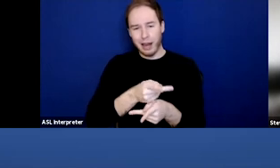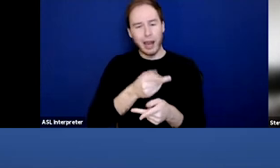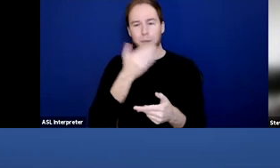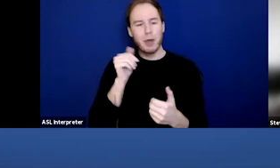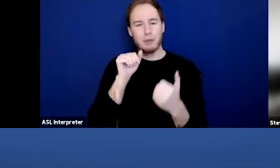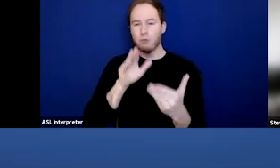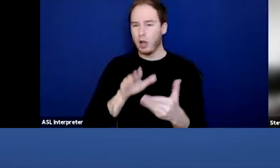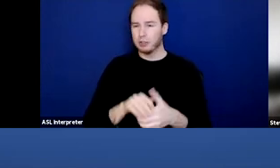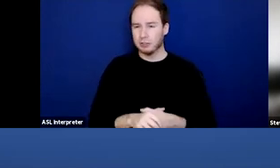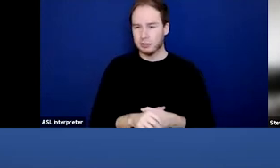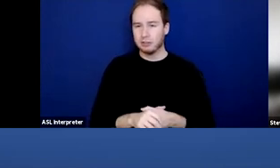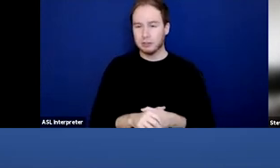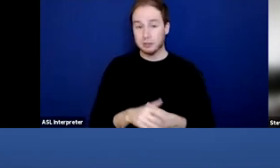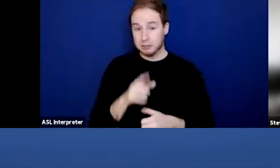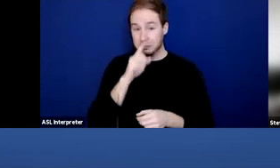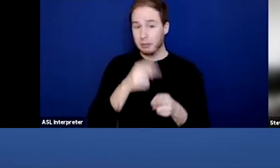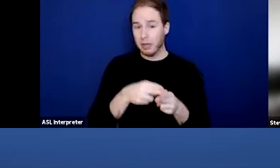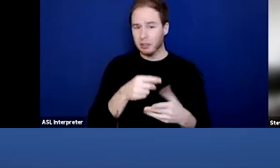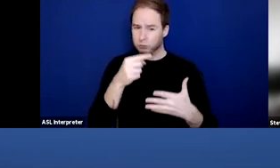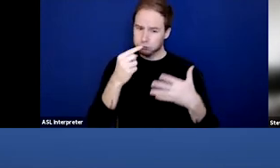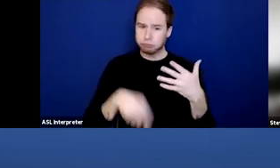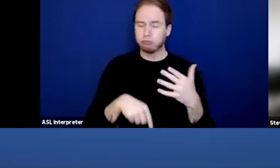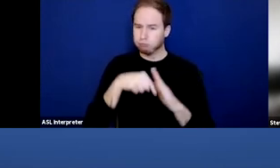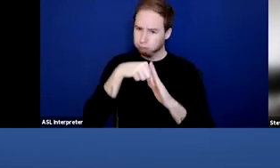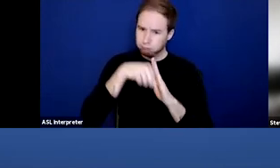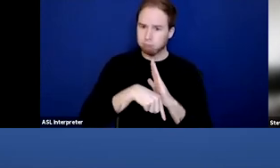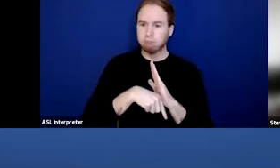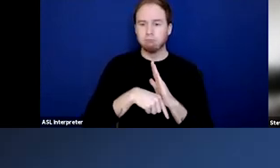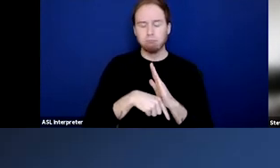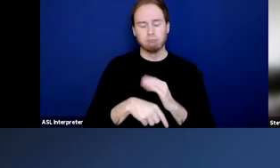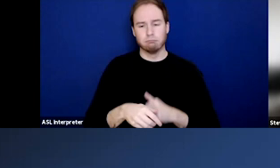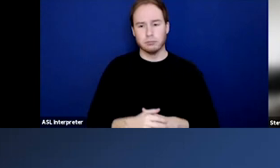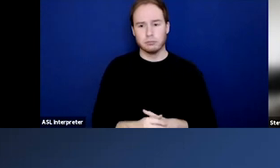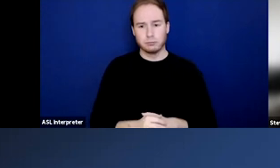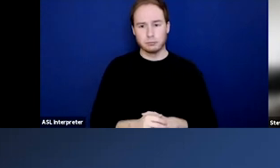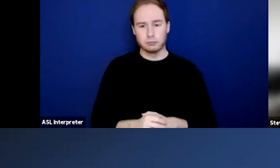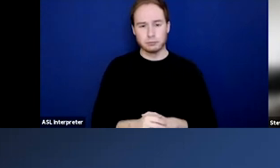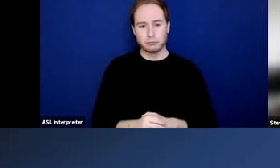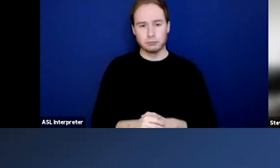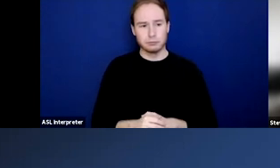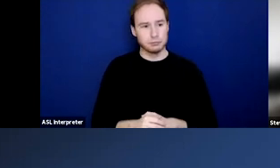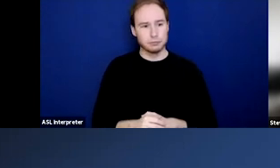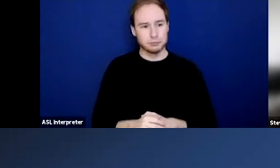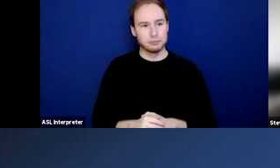As I mentioned, it is robust and we've tried to make it really thorough. Here again, are the content sections.